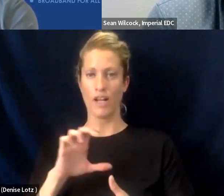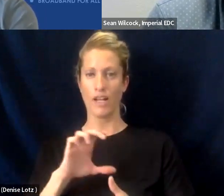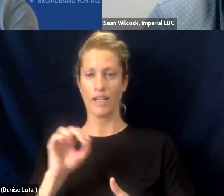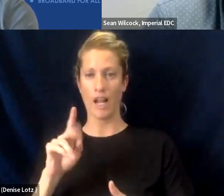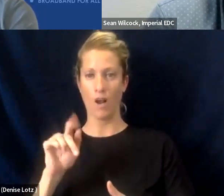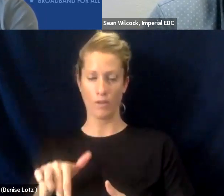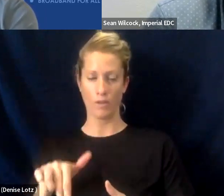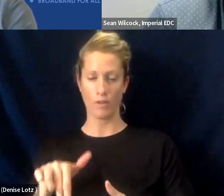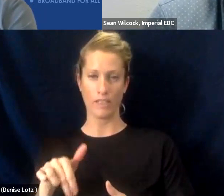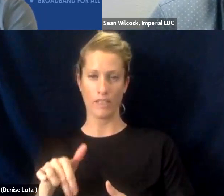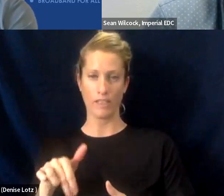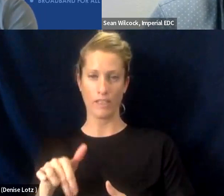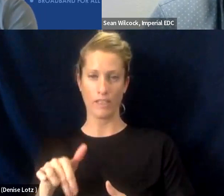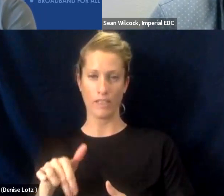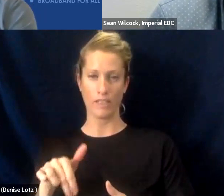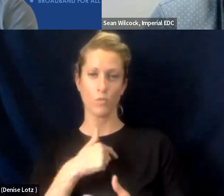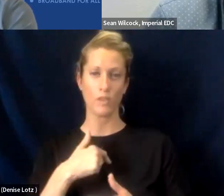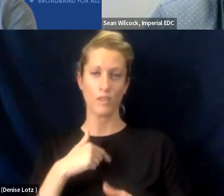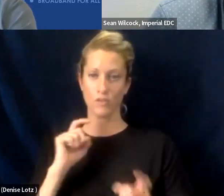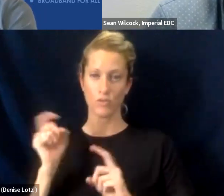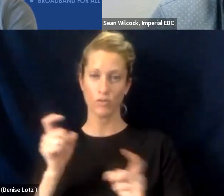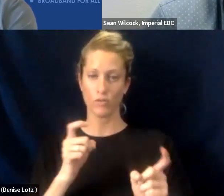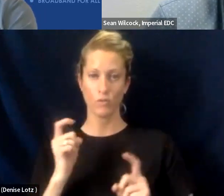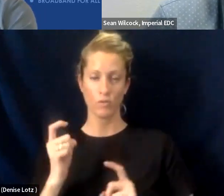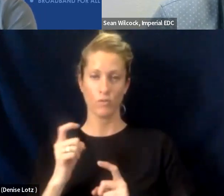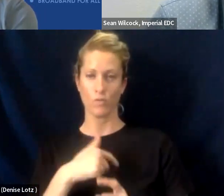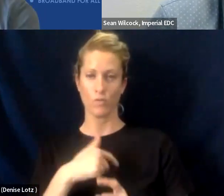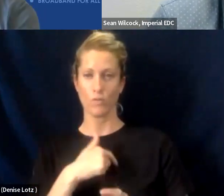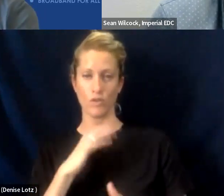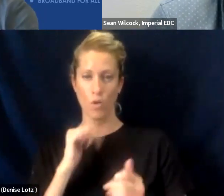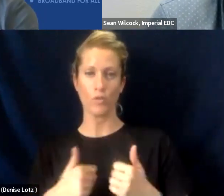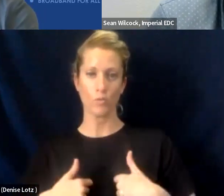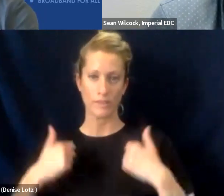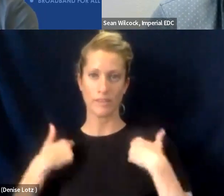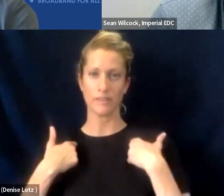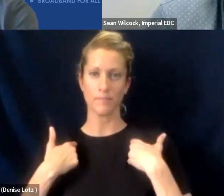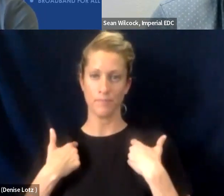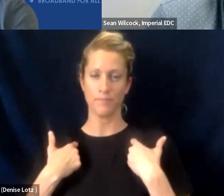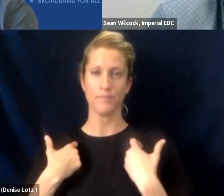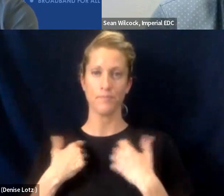and so as we were distributing PPE, we were talking to residents that we weren't able